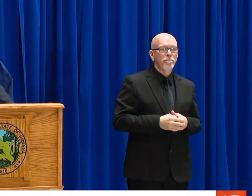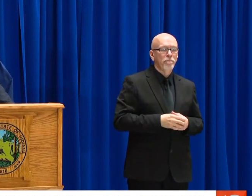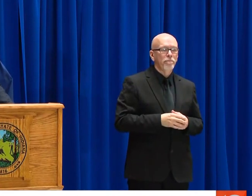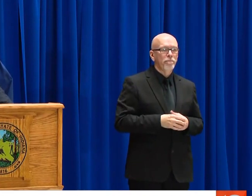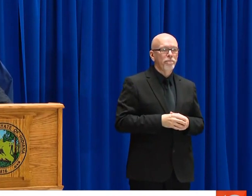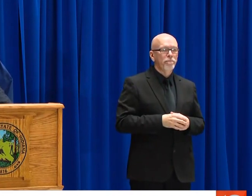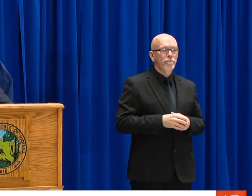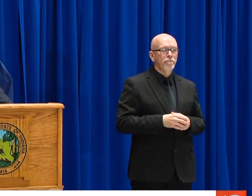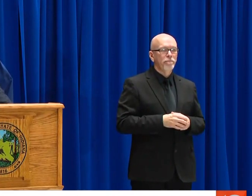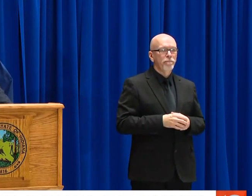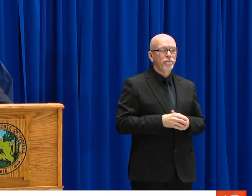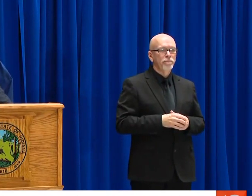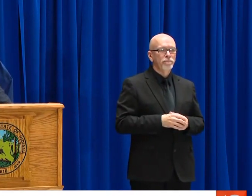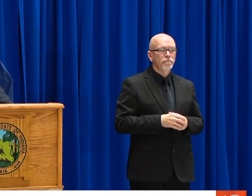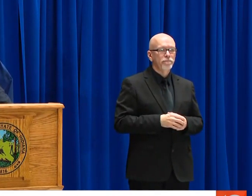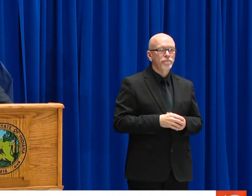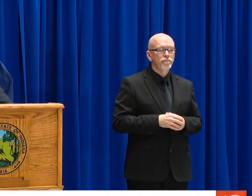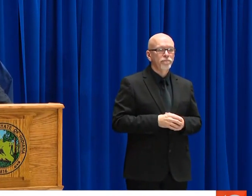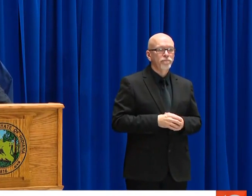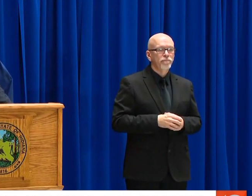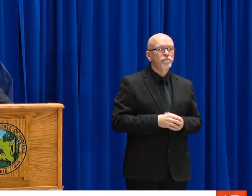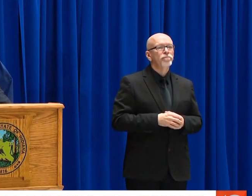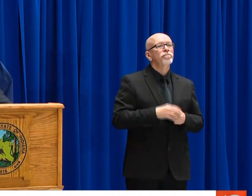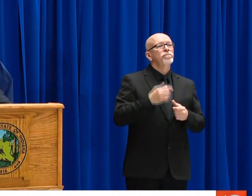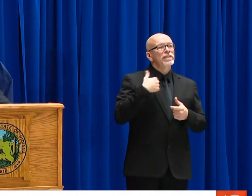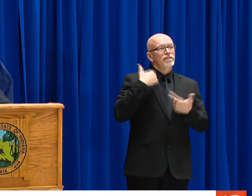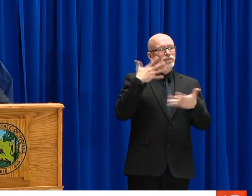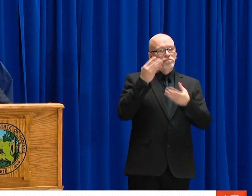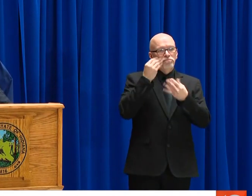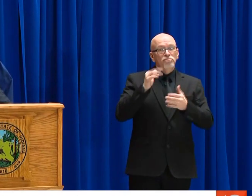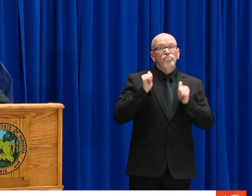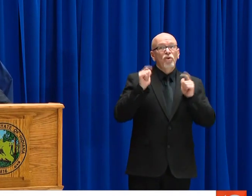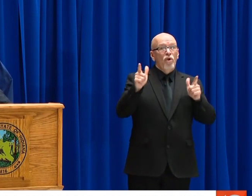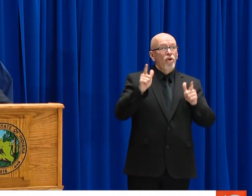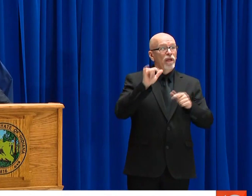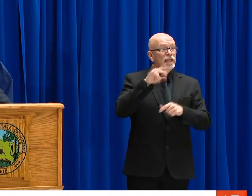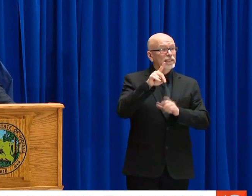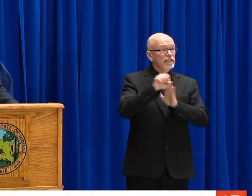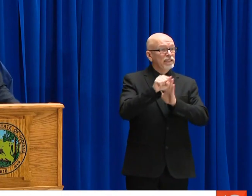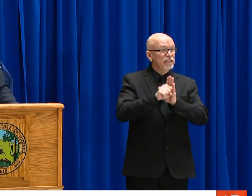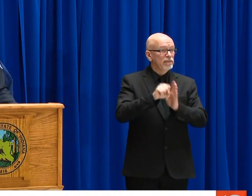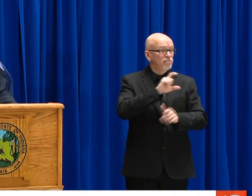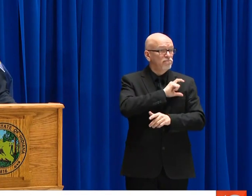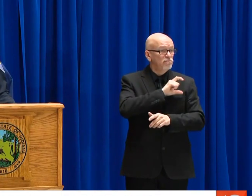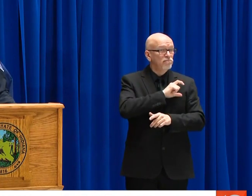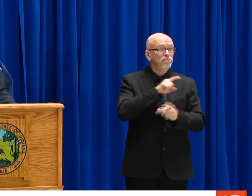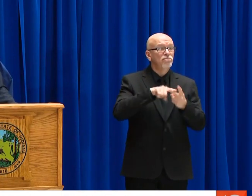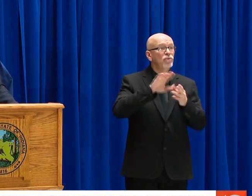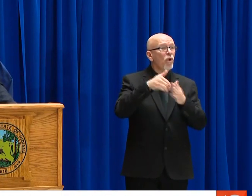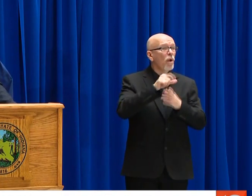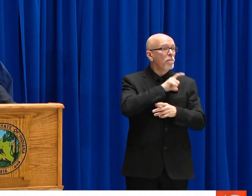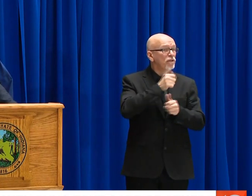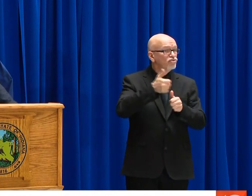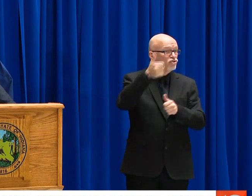WILL, USE DISCRETION WITH ANY ENFORCEMENT DURING THIS UNPRECEDENTED TIME.